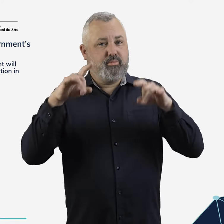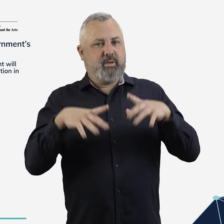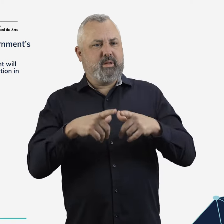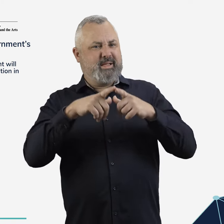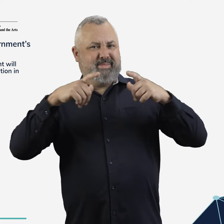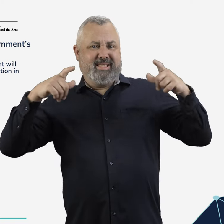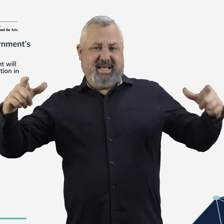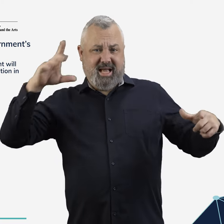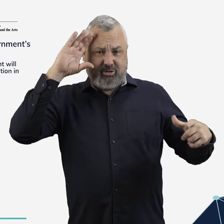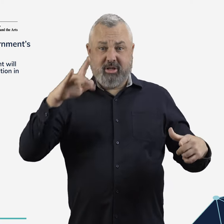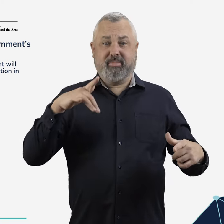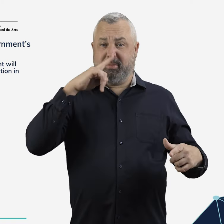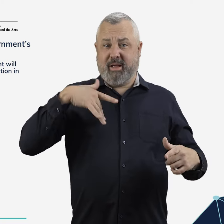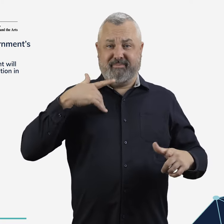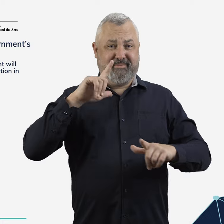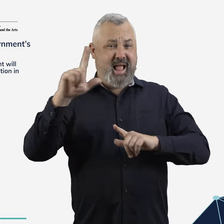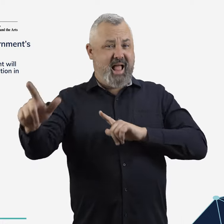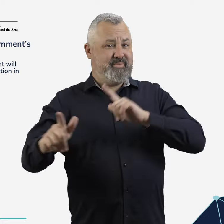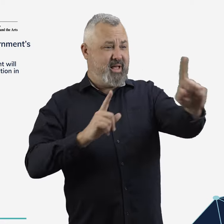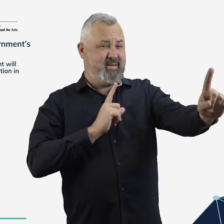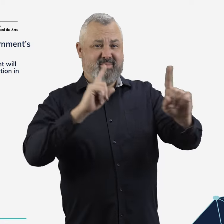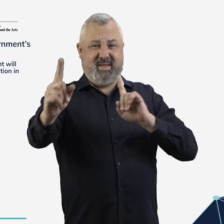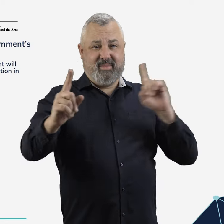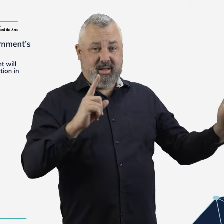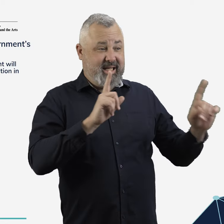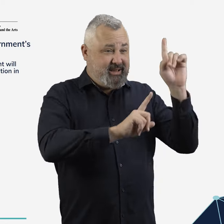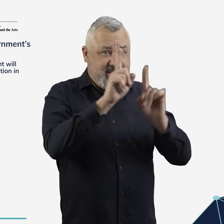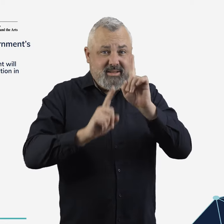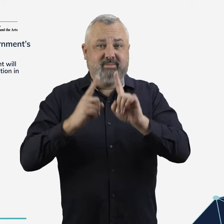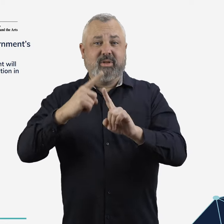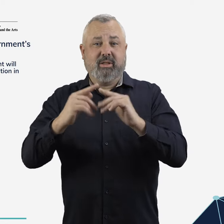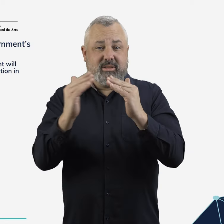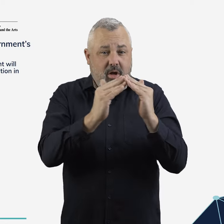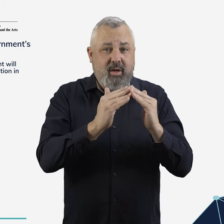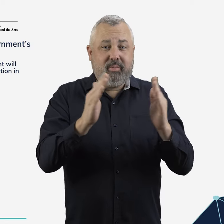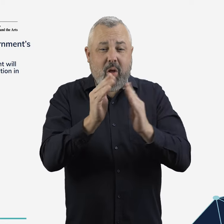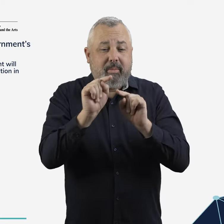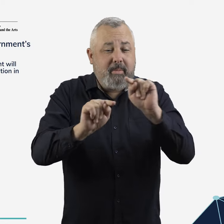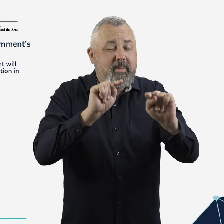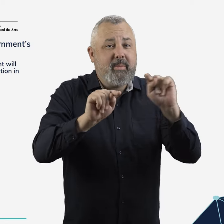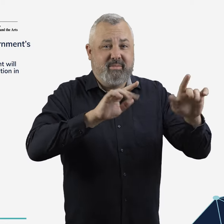than in many other nations, and aviation is no exception.